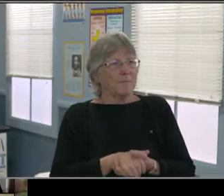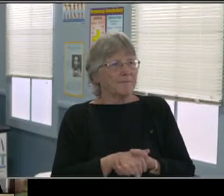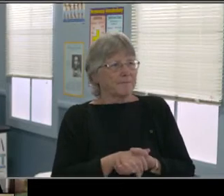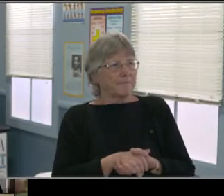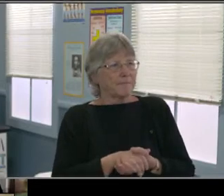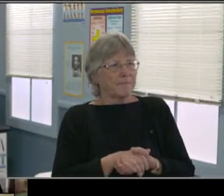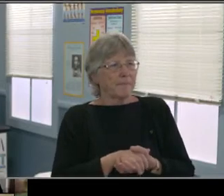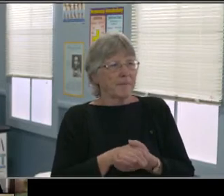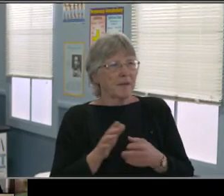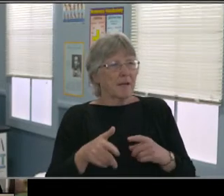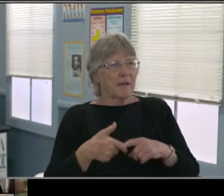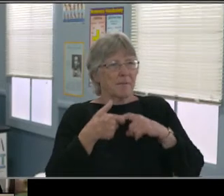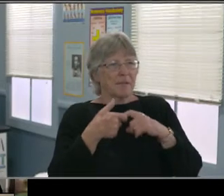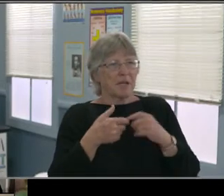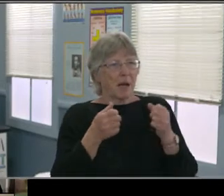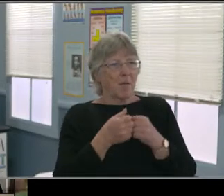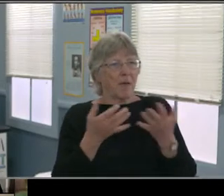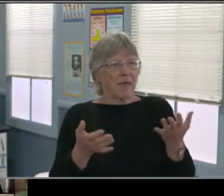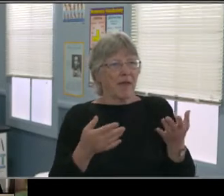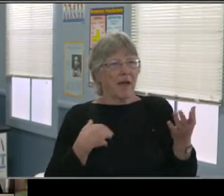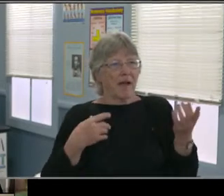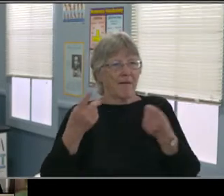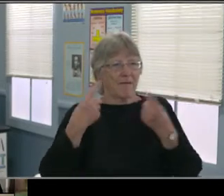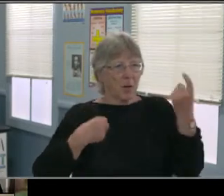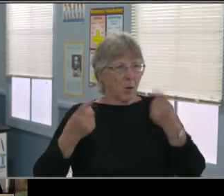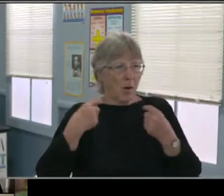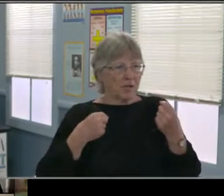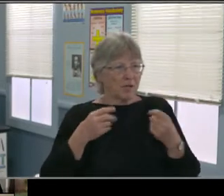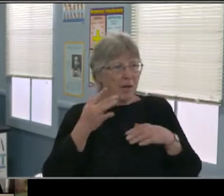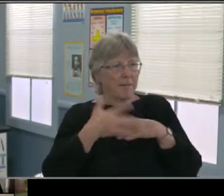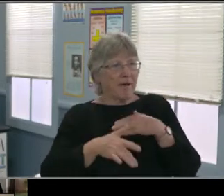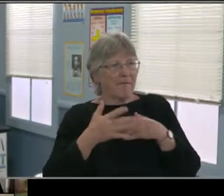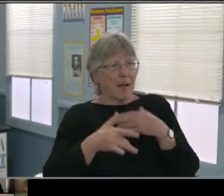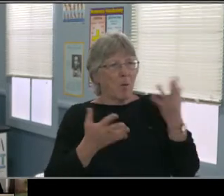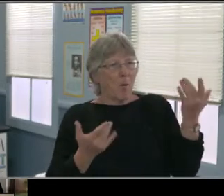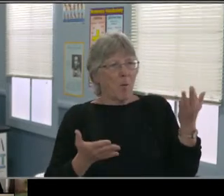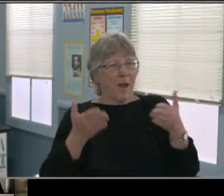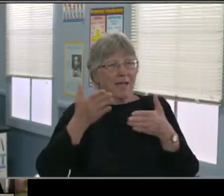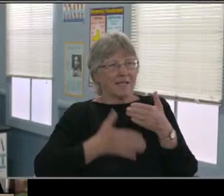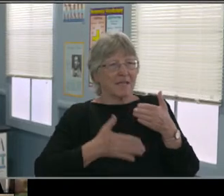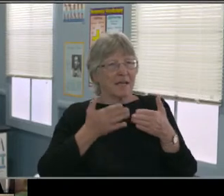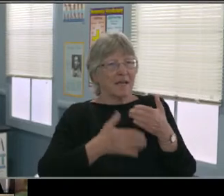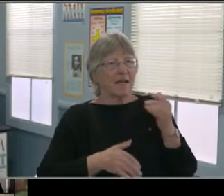we wanna see maybe something's written in the chat, some asynchronous work conducted,